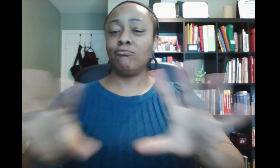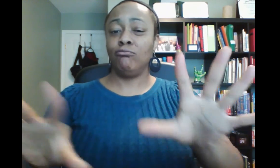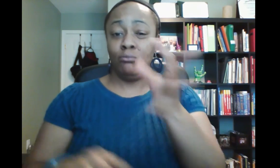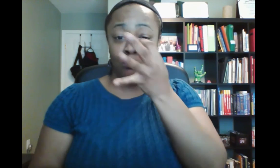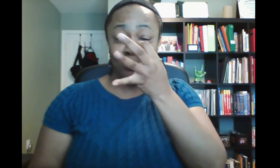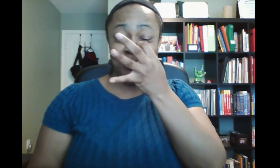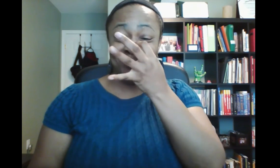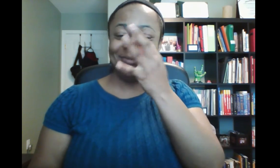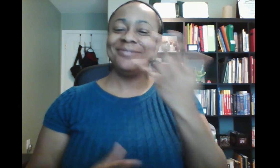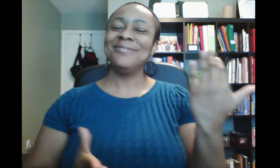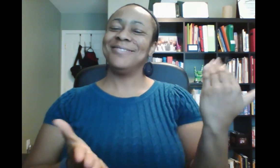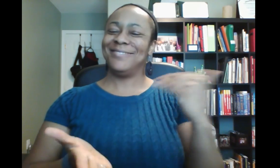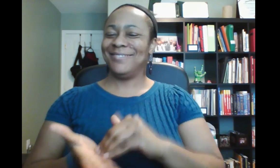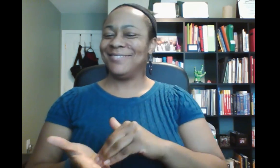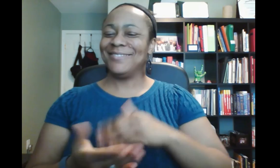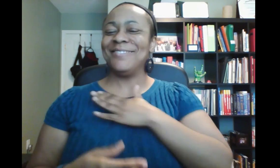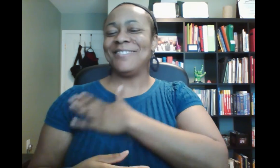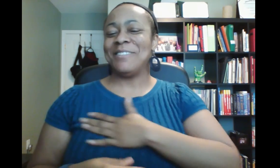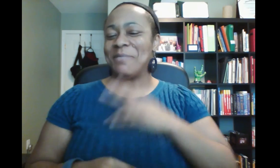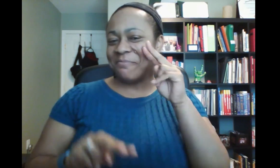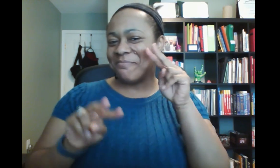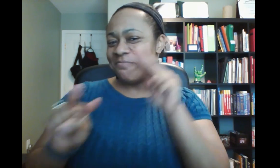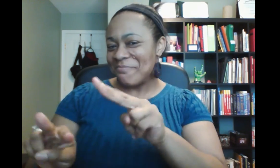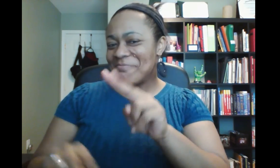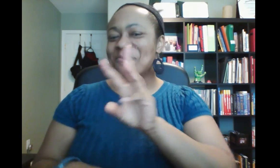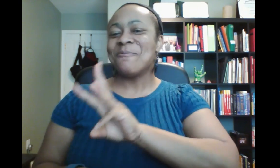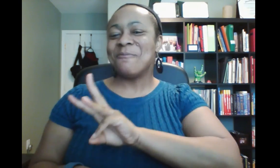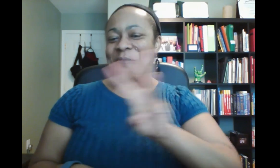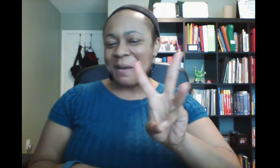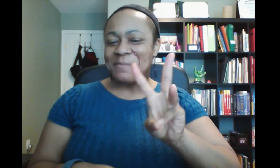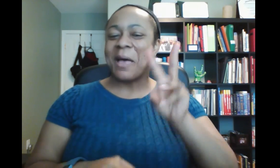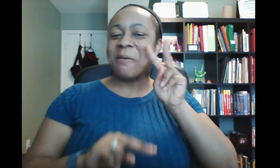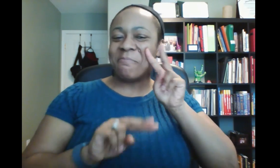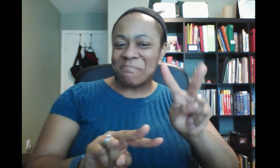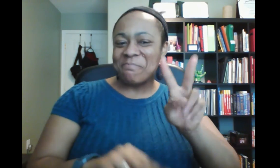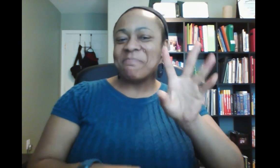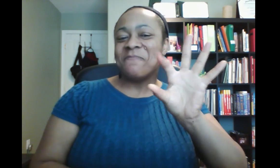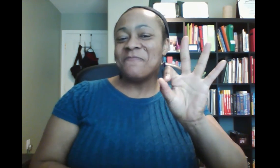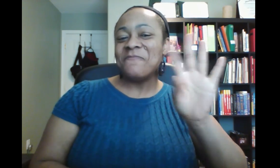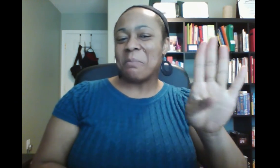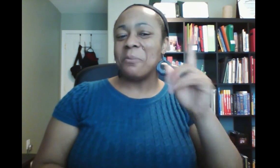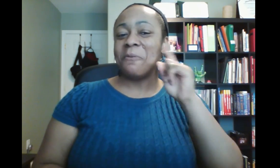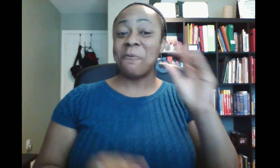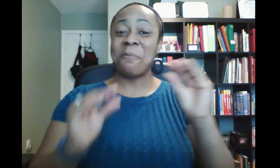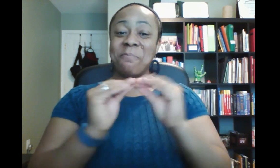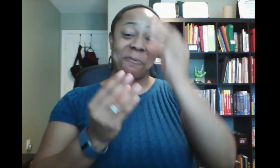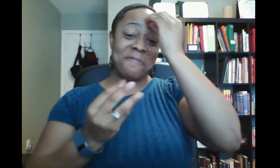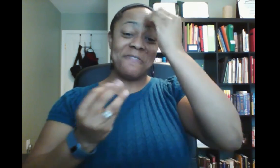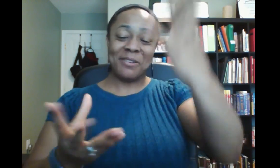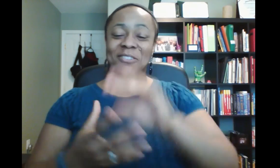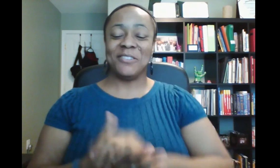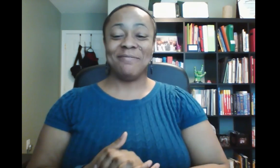on our website and in Facebook.